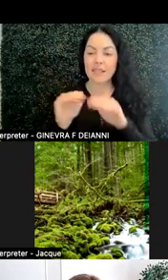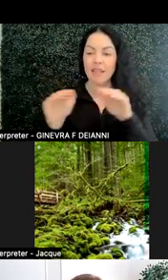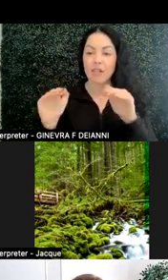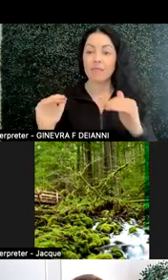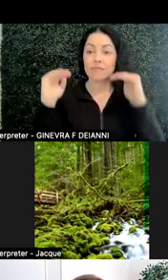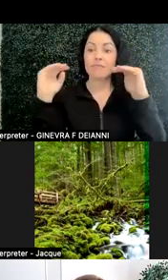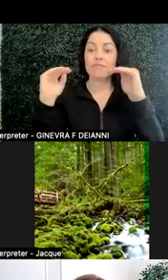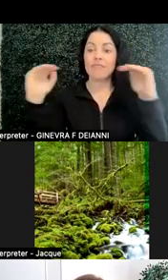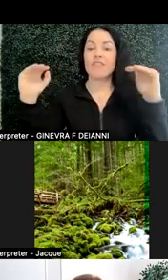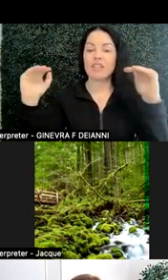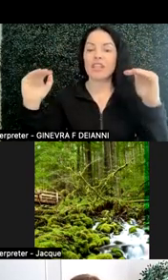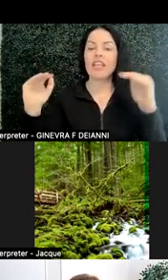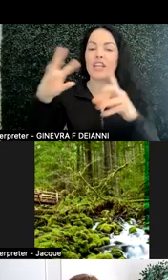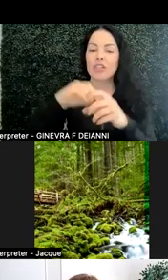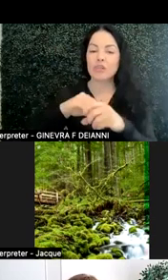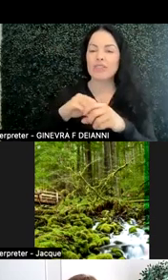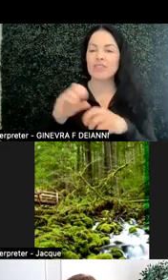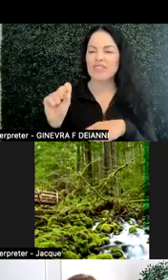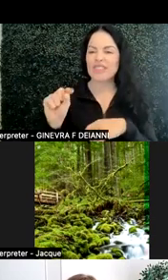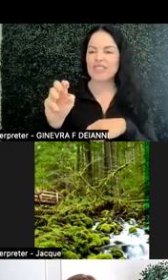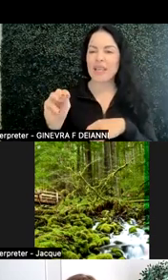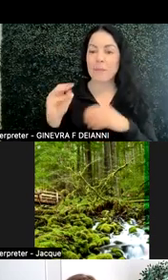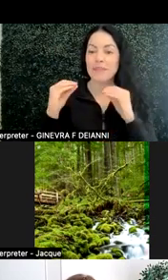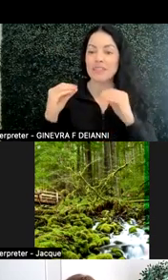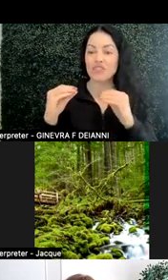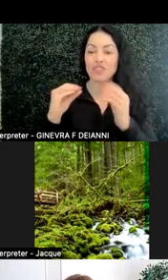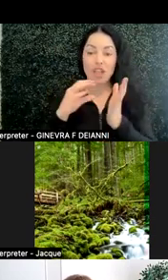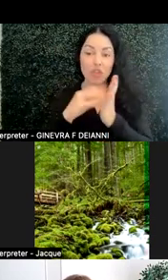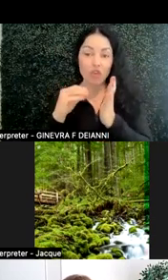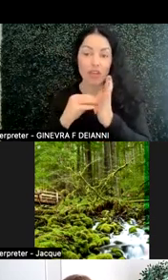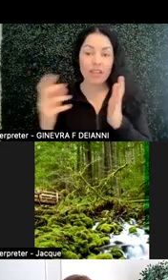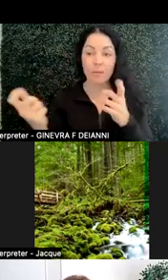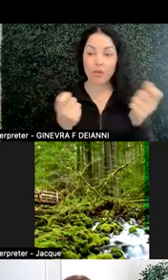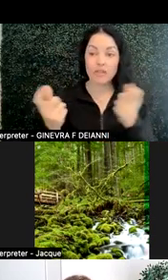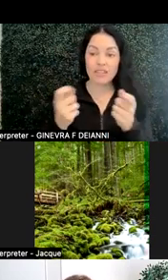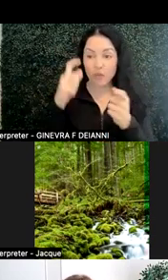teaching and learning that kind of pulls together some wisdom, what came out of the data,